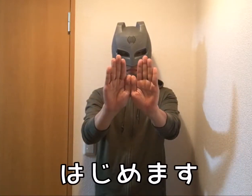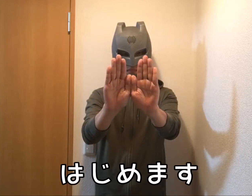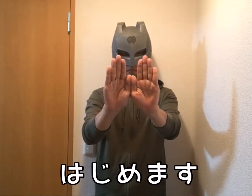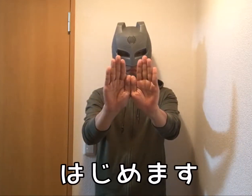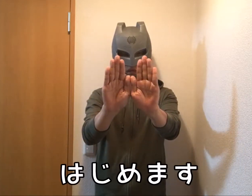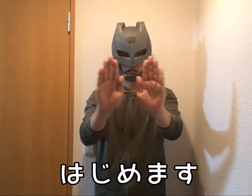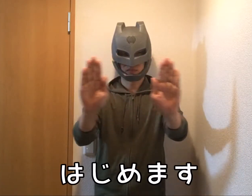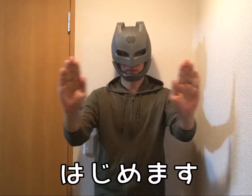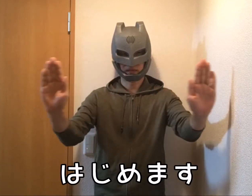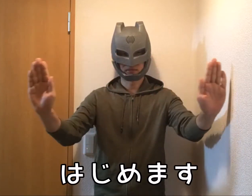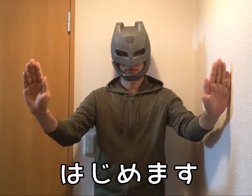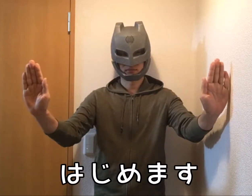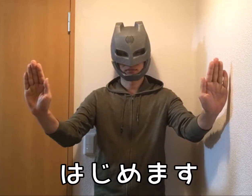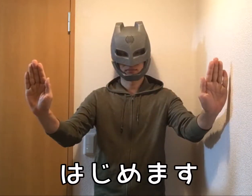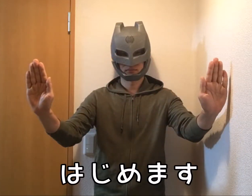Let's start